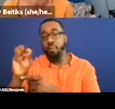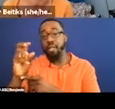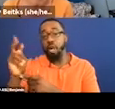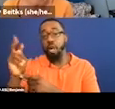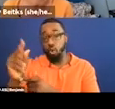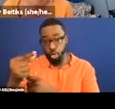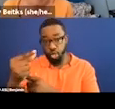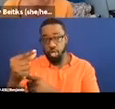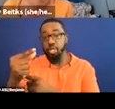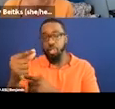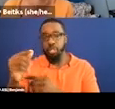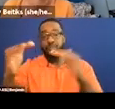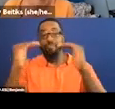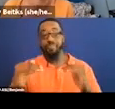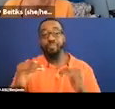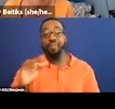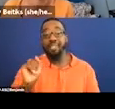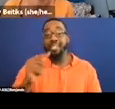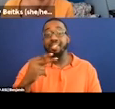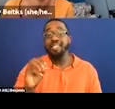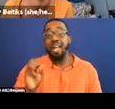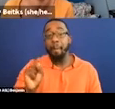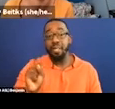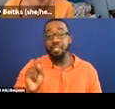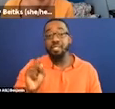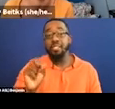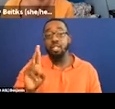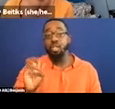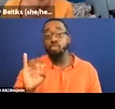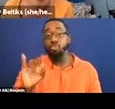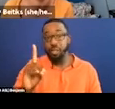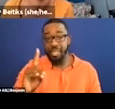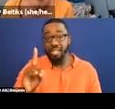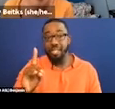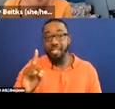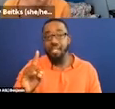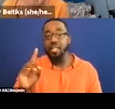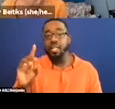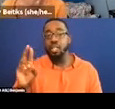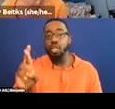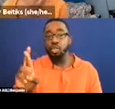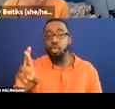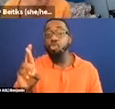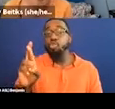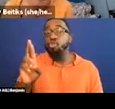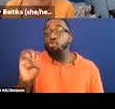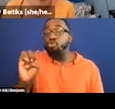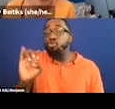com. So we'd love to have Jason come back on and Thomas too. And get some of your questions.